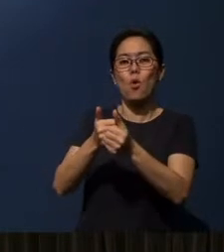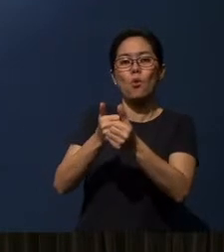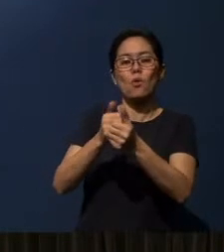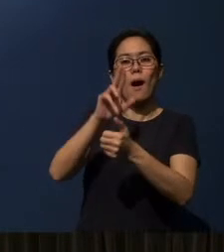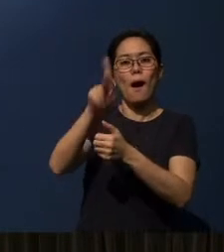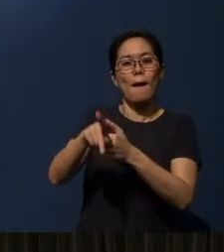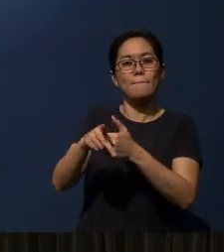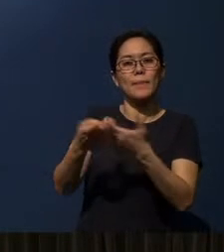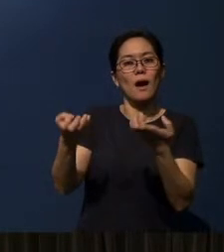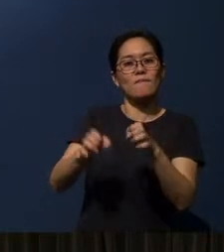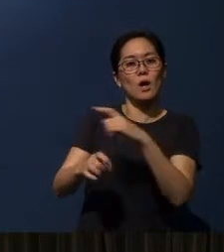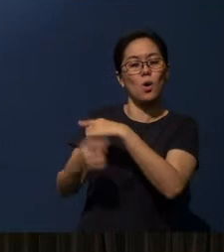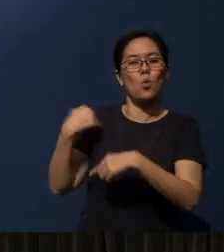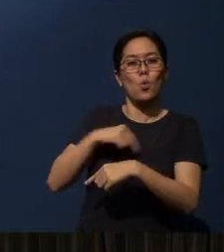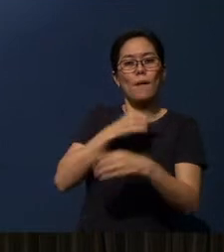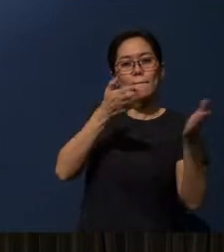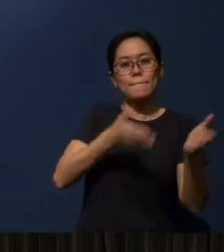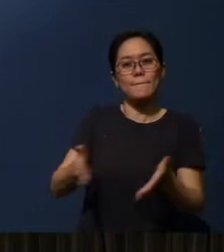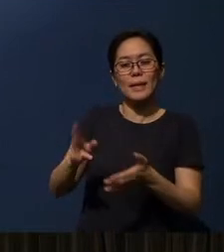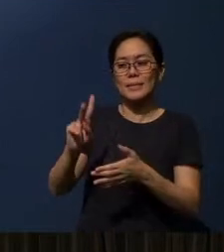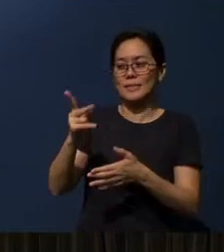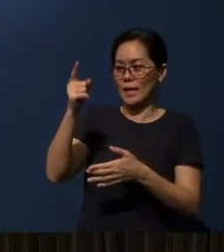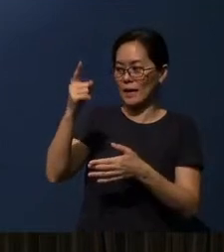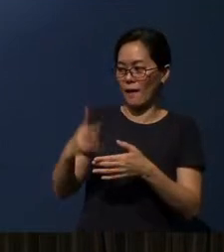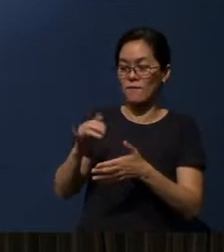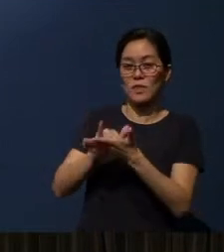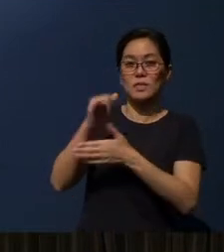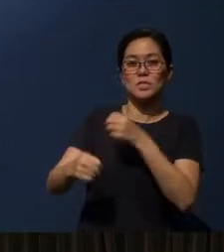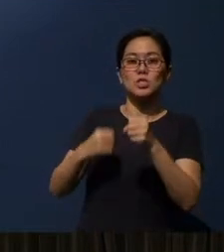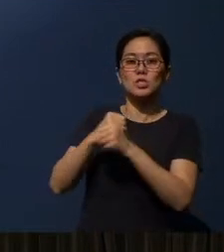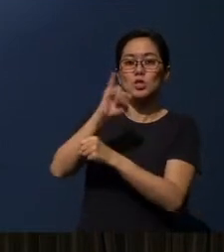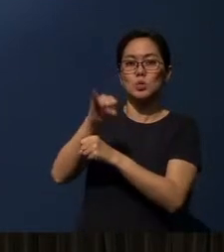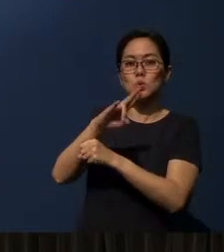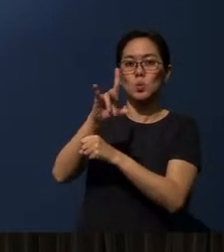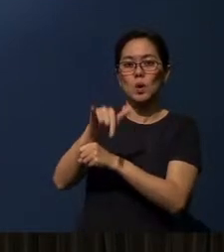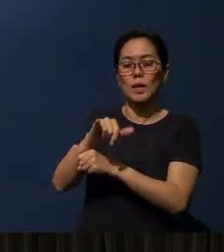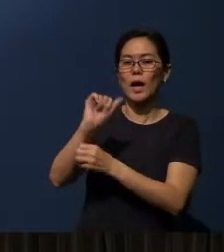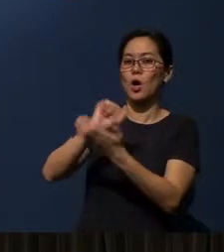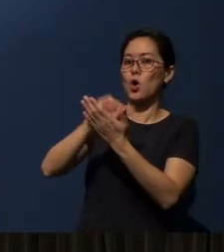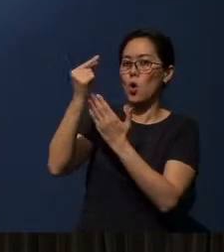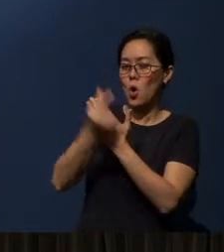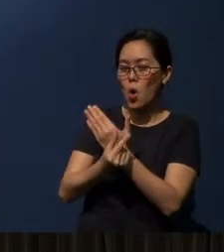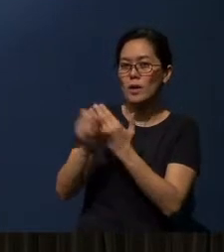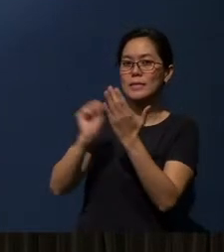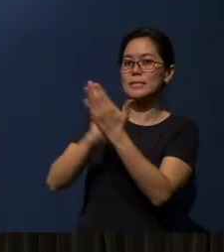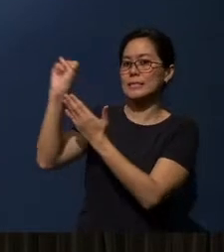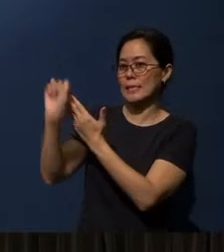In the second half of this year, in July, in August and in September,